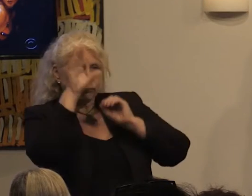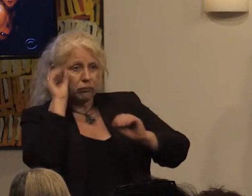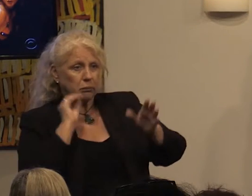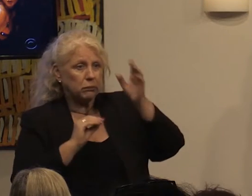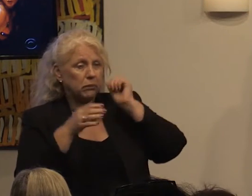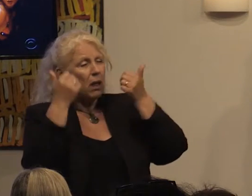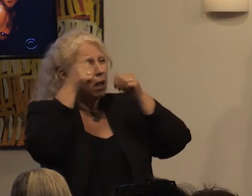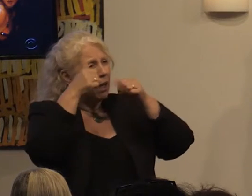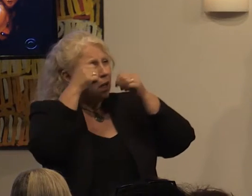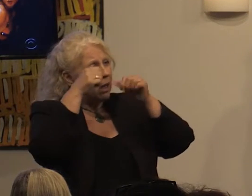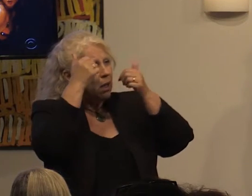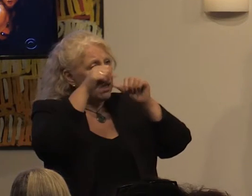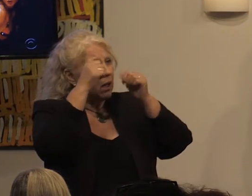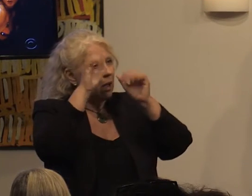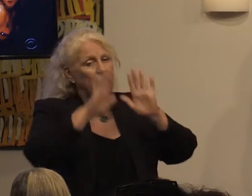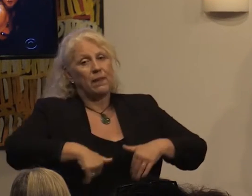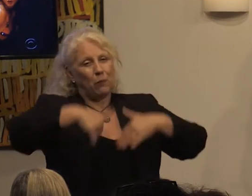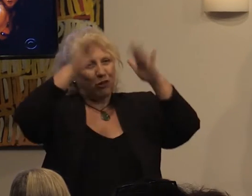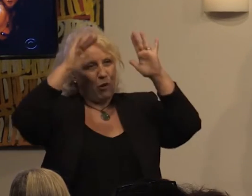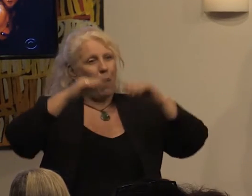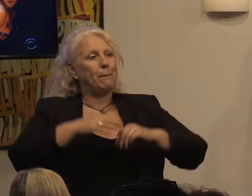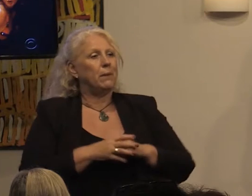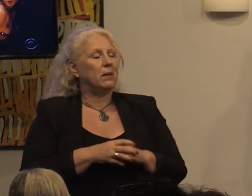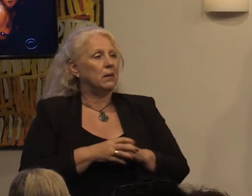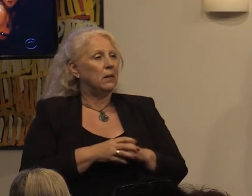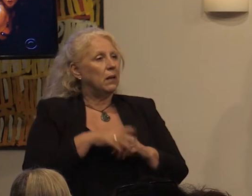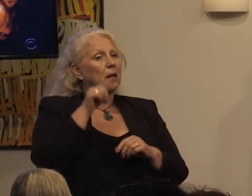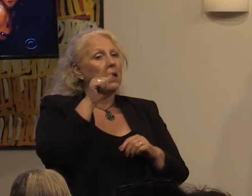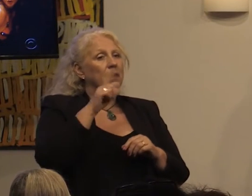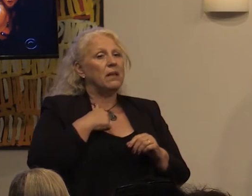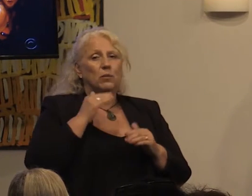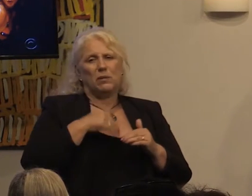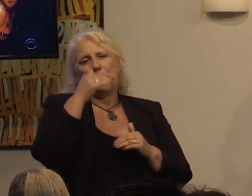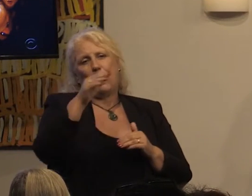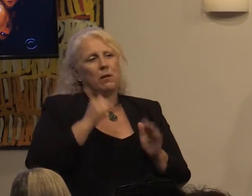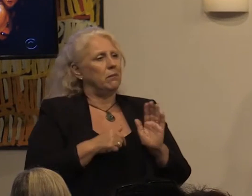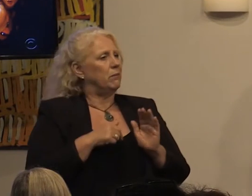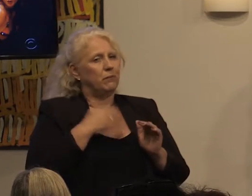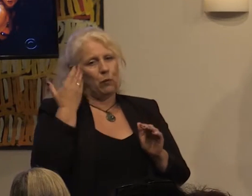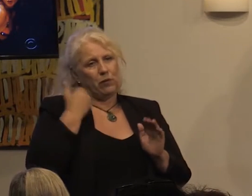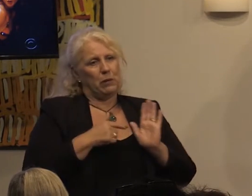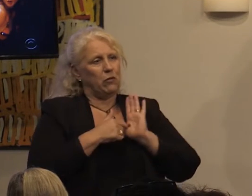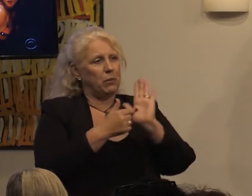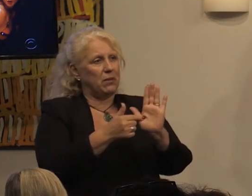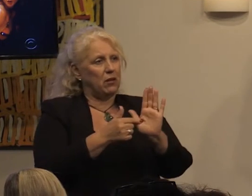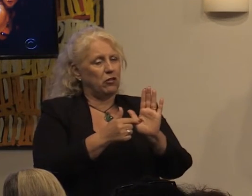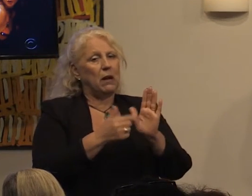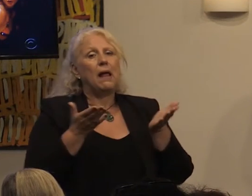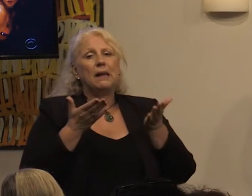storytelling and then we grow up. And this goes beyond female representation. So let's talk about really quickly how